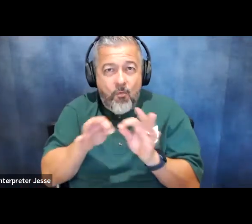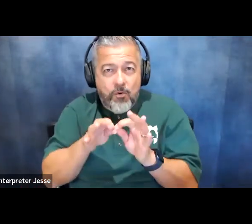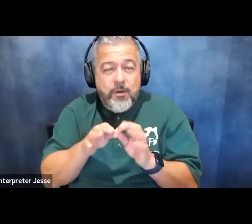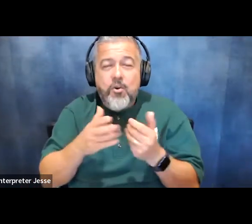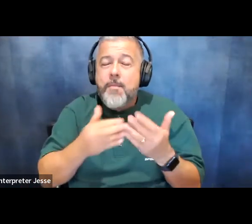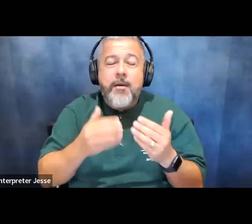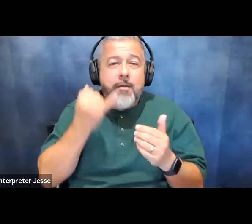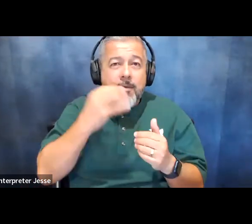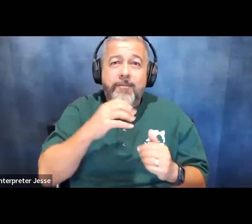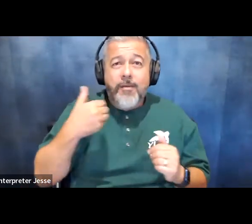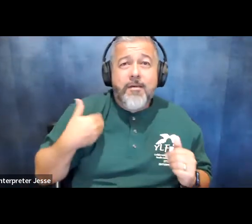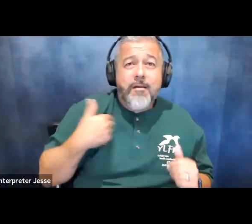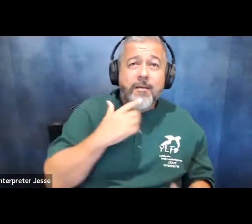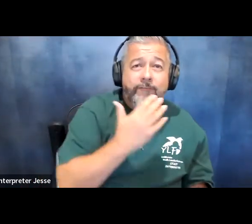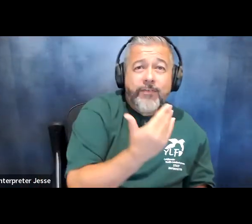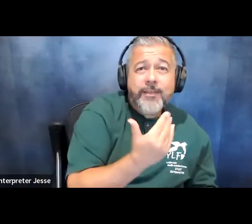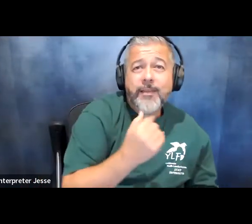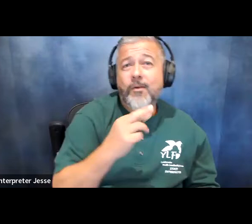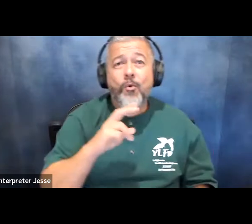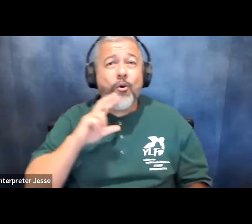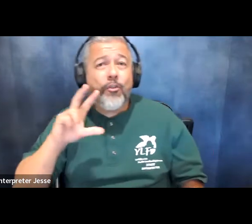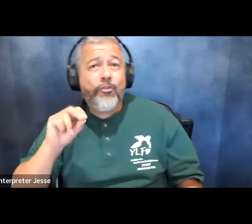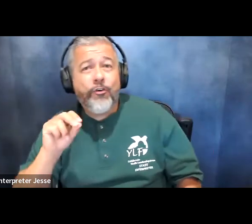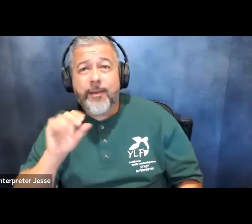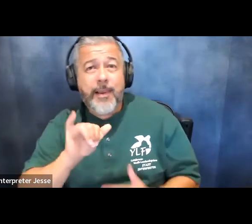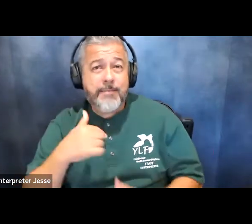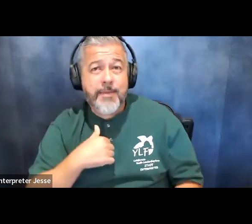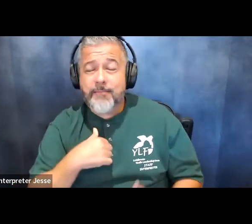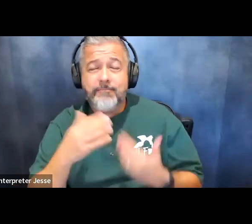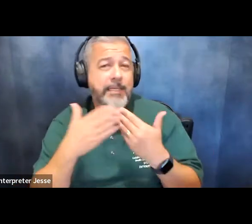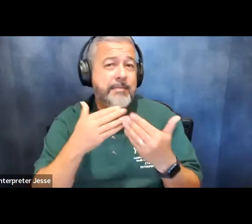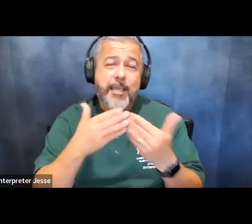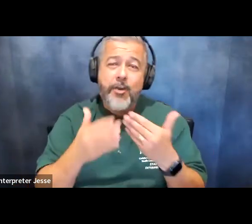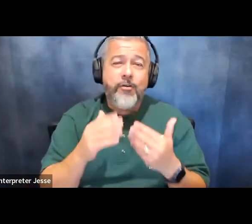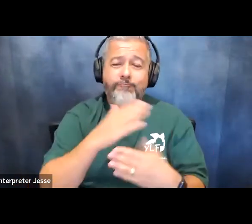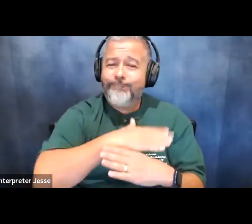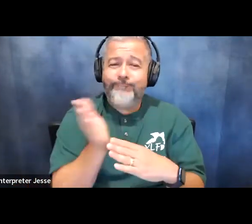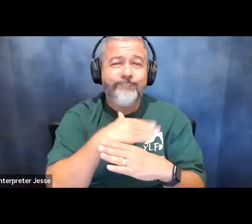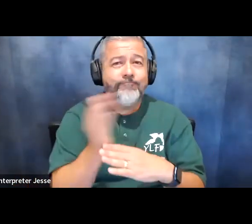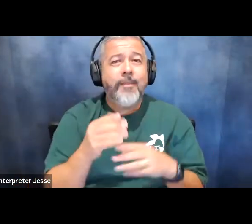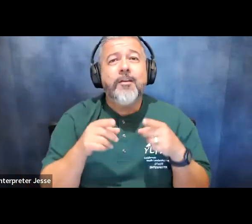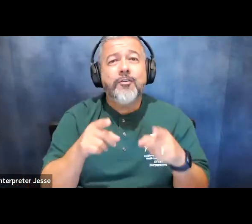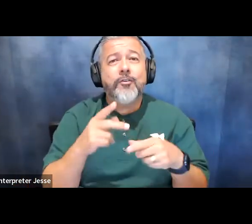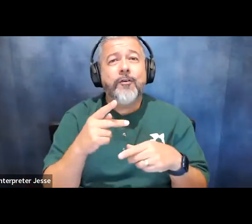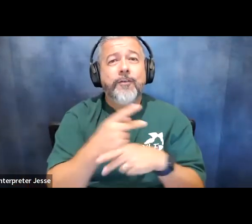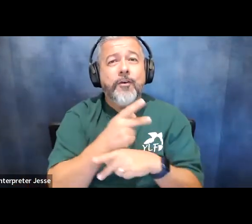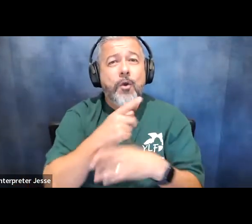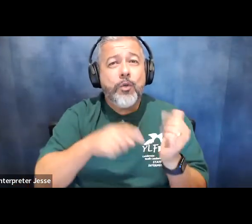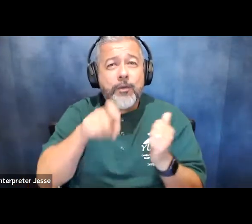you are just starting advocacy work or you're 30 years old like i am in the process of figuring out what it means to make change in the community